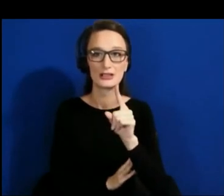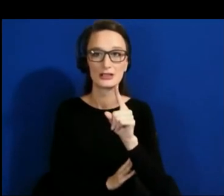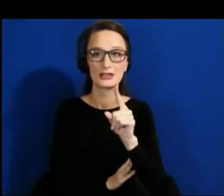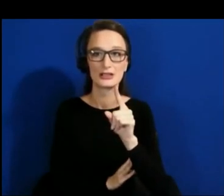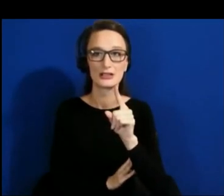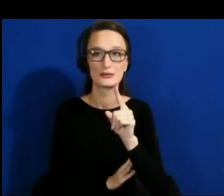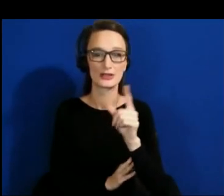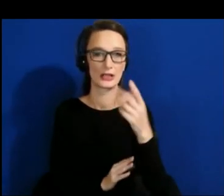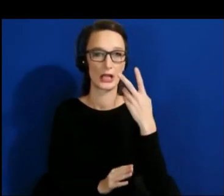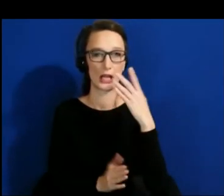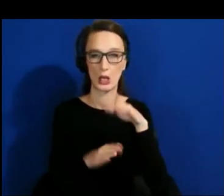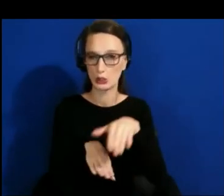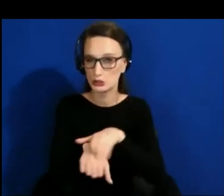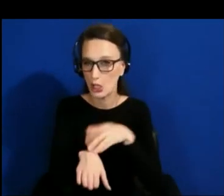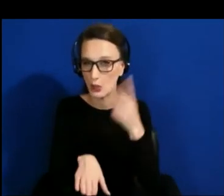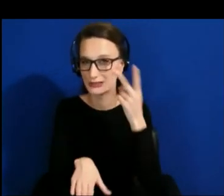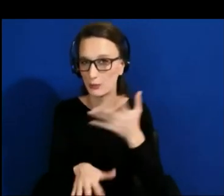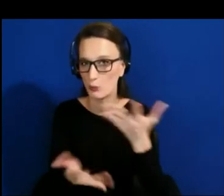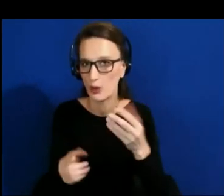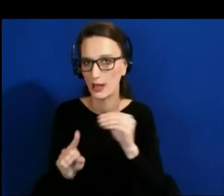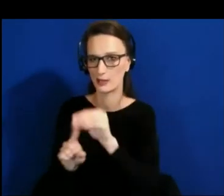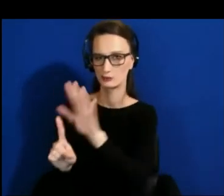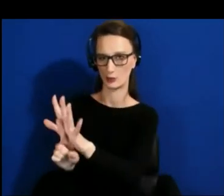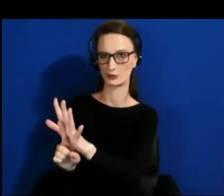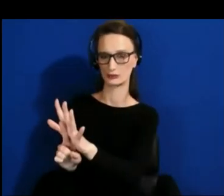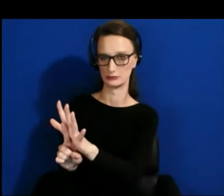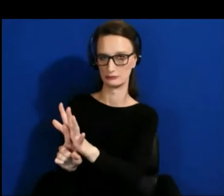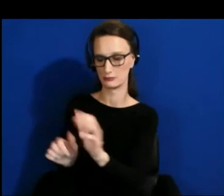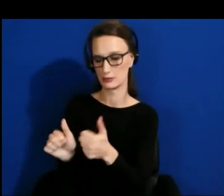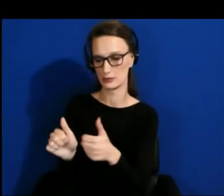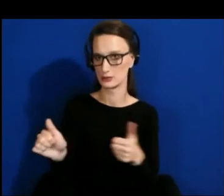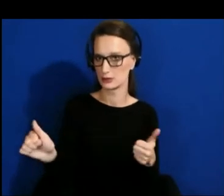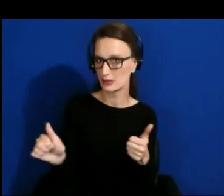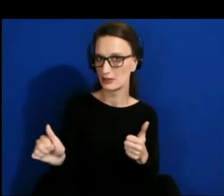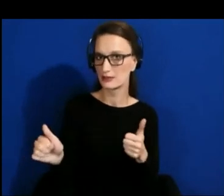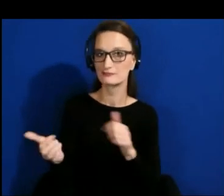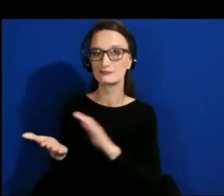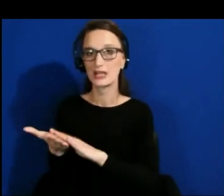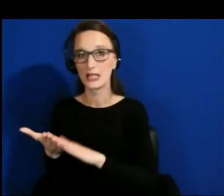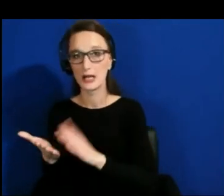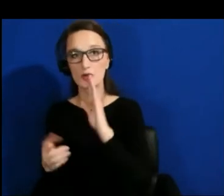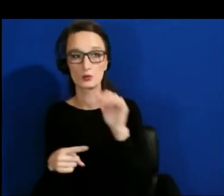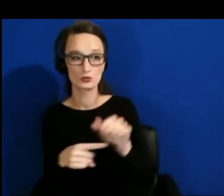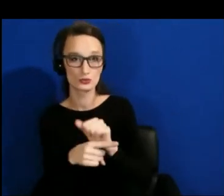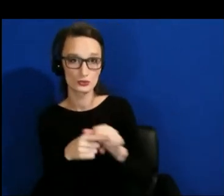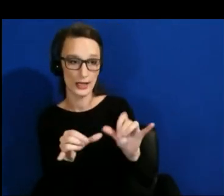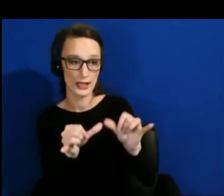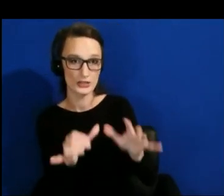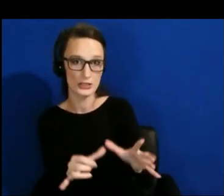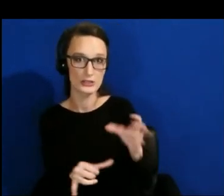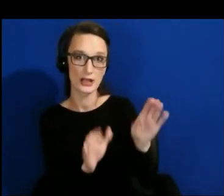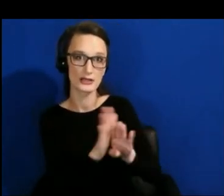A lot of academies that train engineers and developers, they don't spend enough time on accessibility.